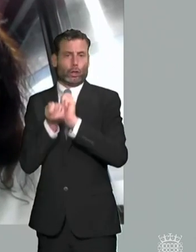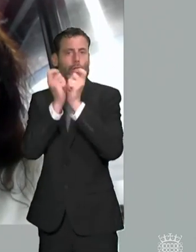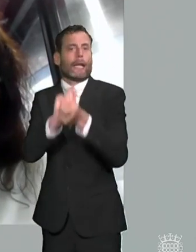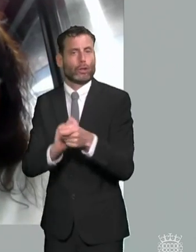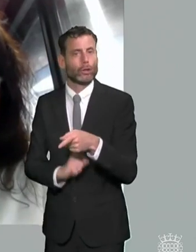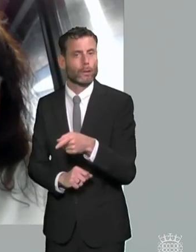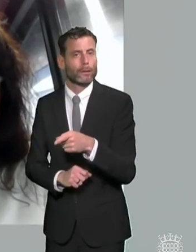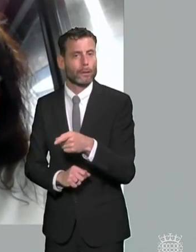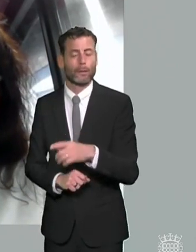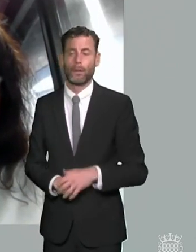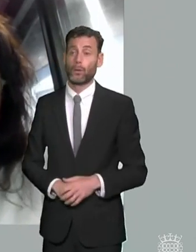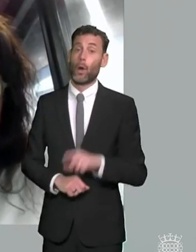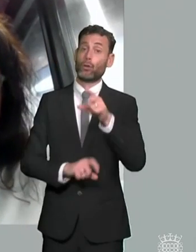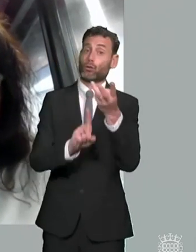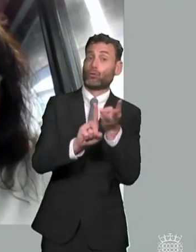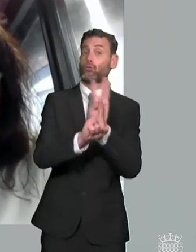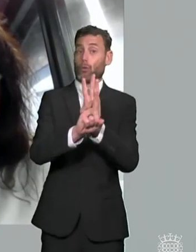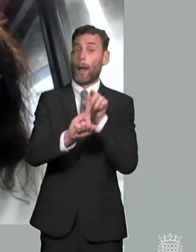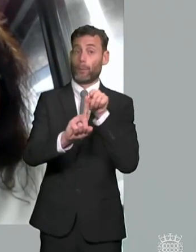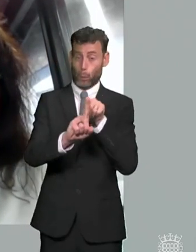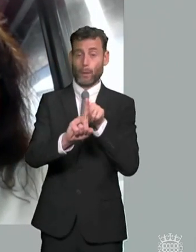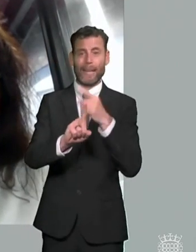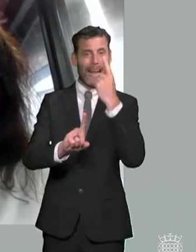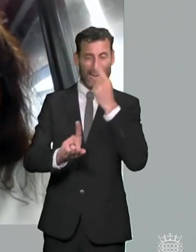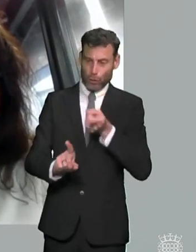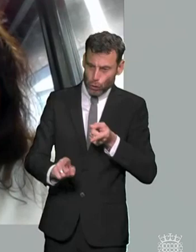to really become you know to make schools accountable for this kind of behavior would